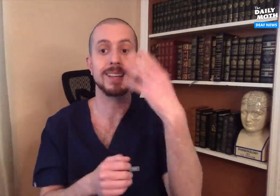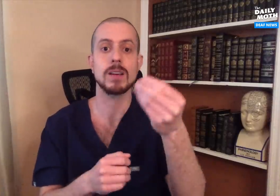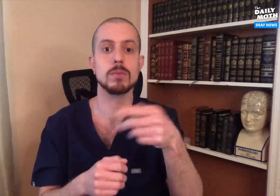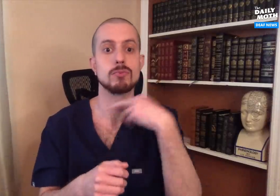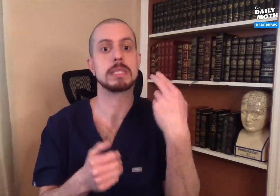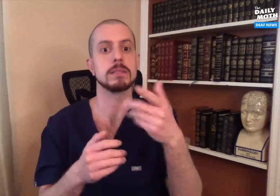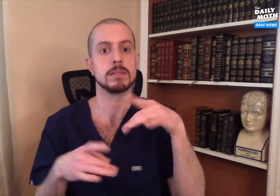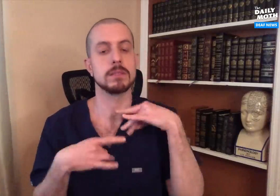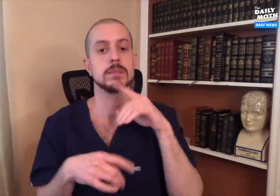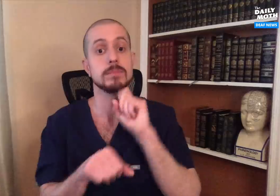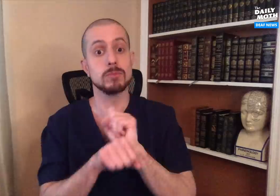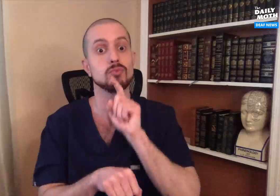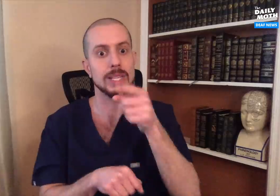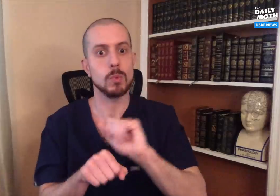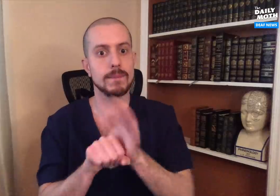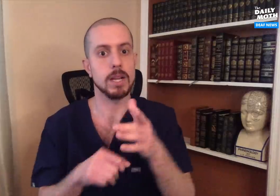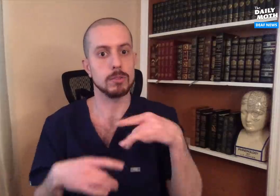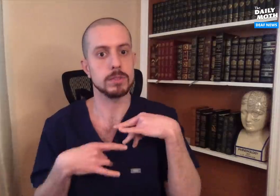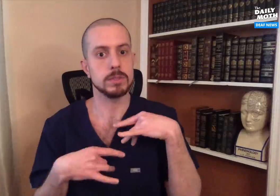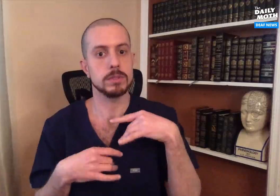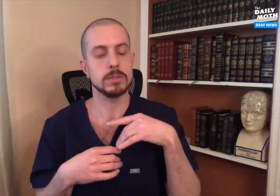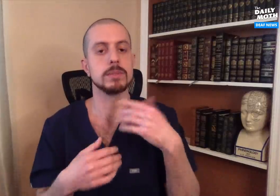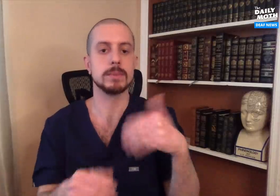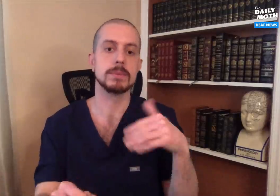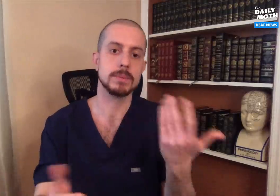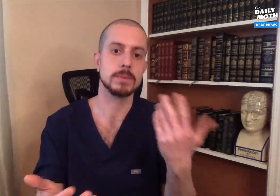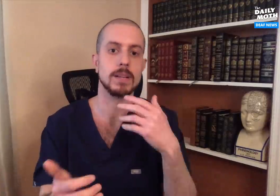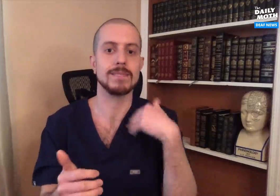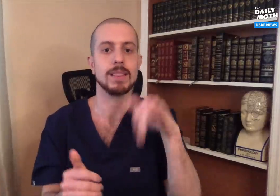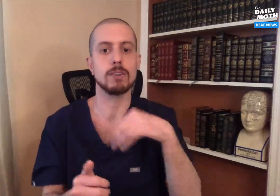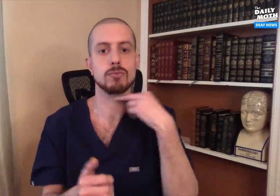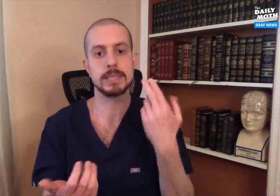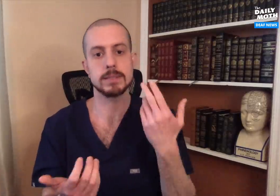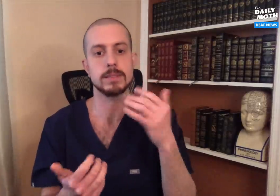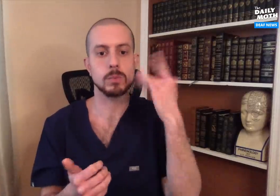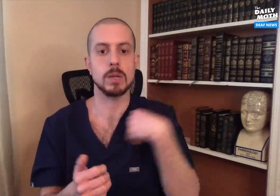It means when you go out, you're risking getting a "real" infection. This is a serious risk.